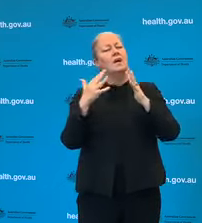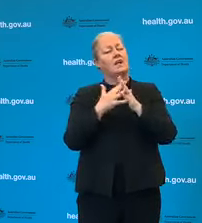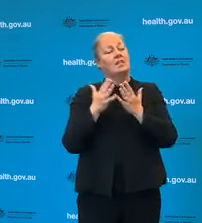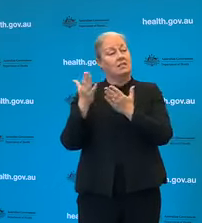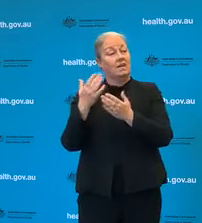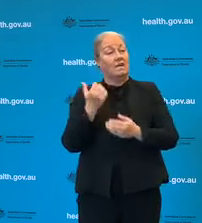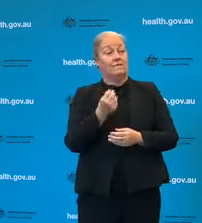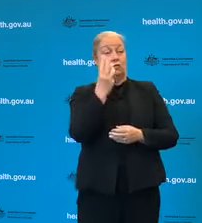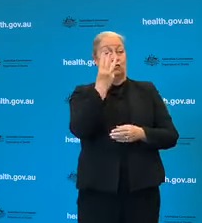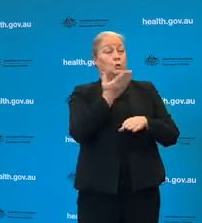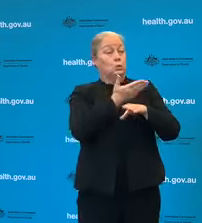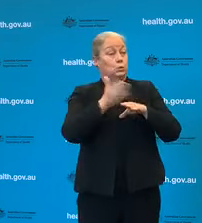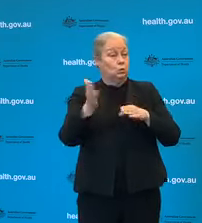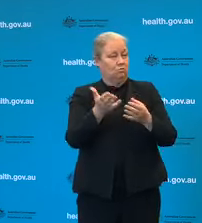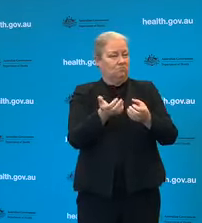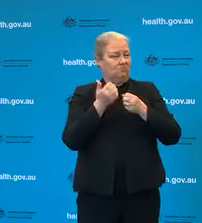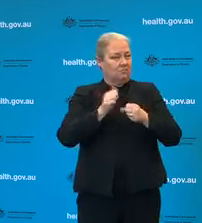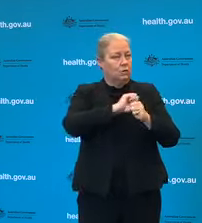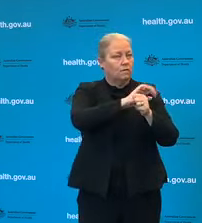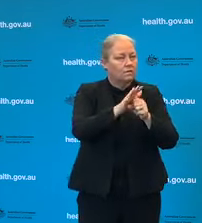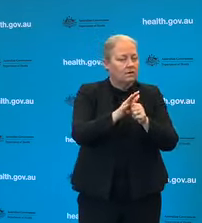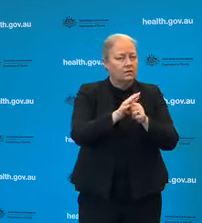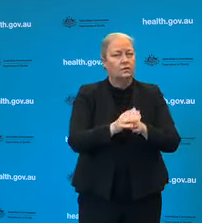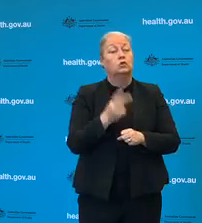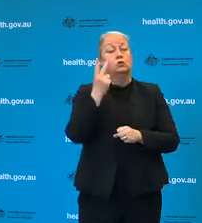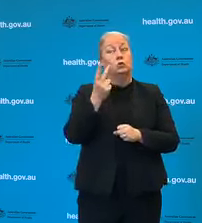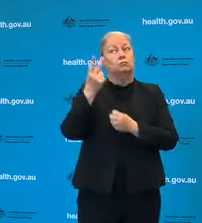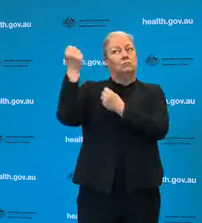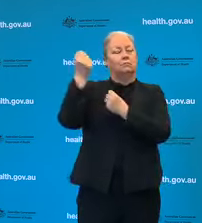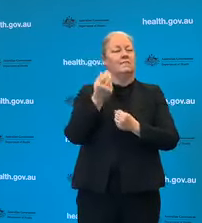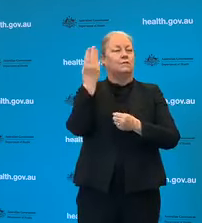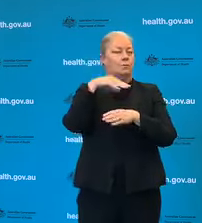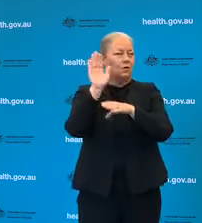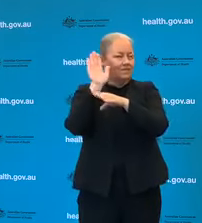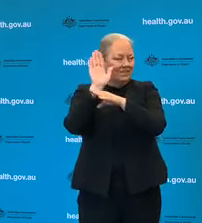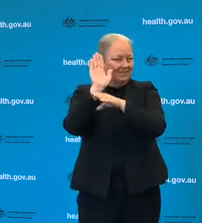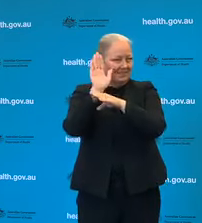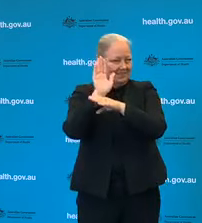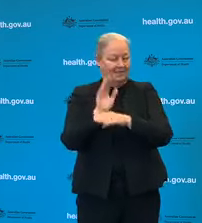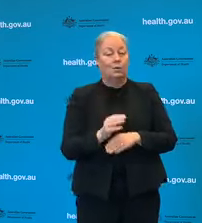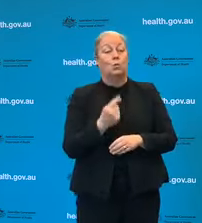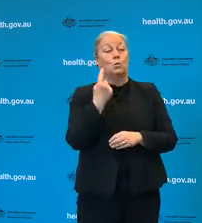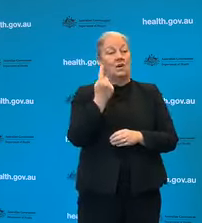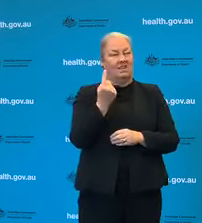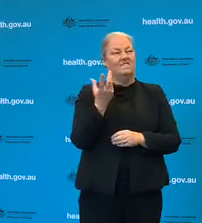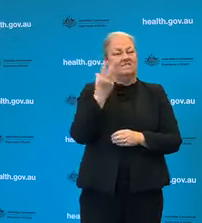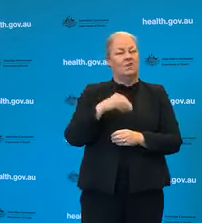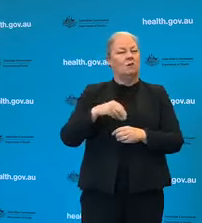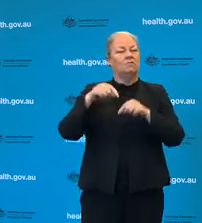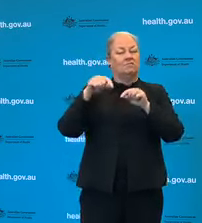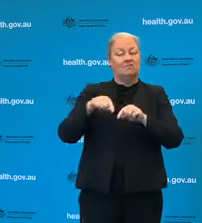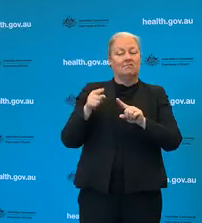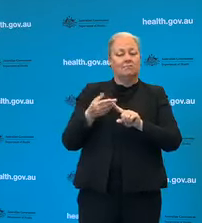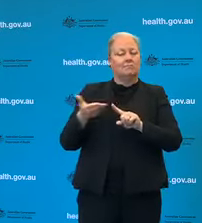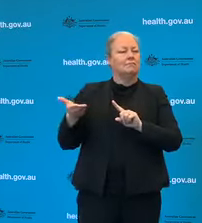cases, two of those were overseas acquired and one was a contact of a confirmed case.